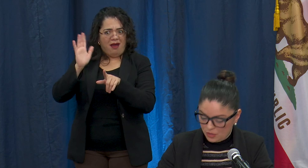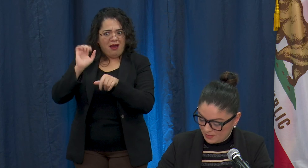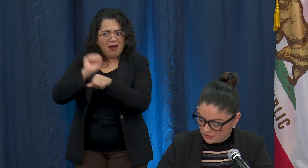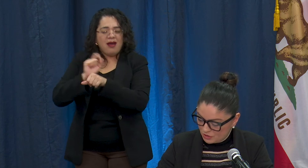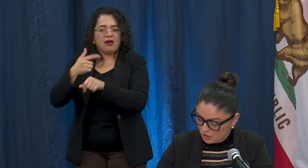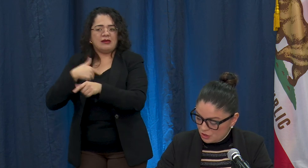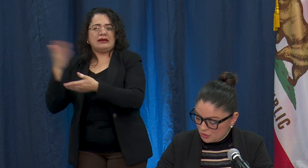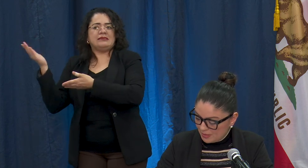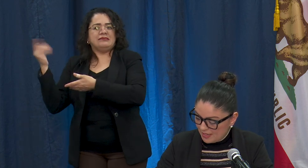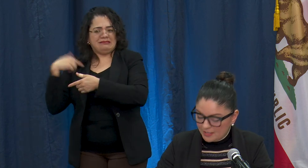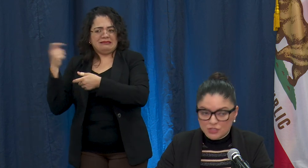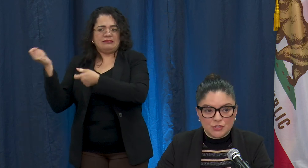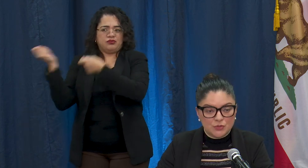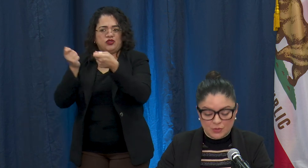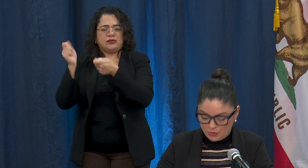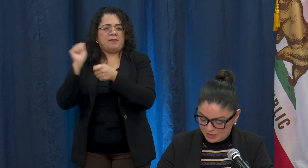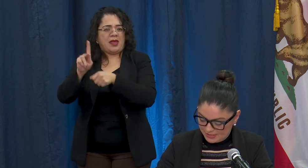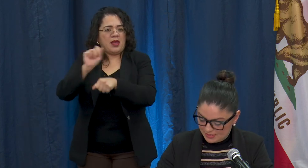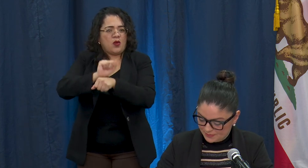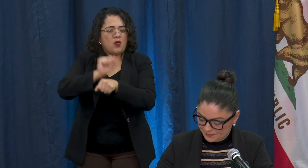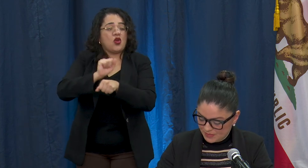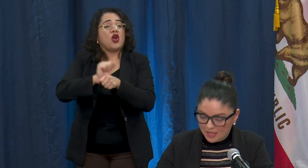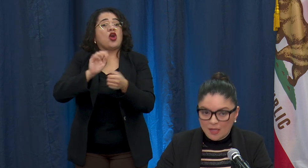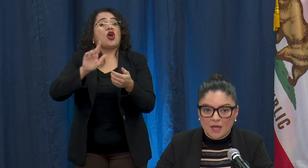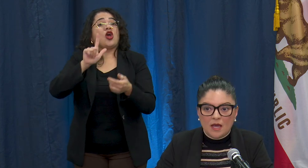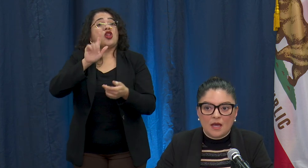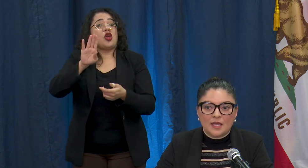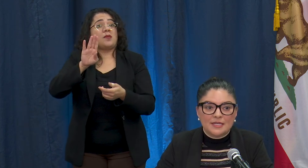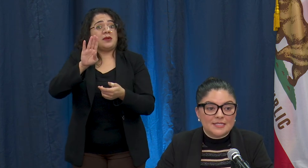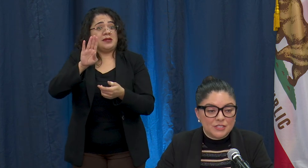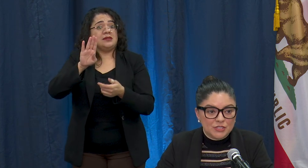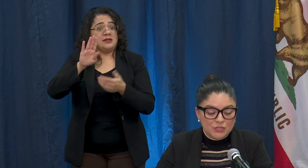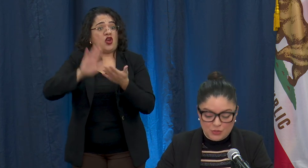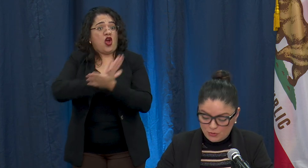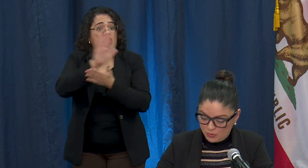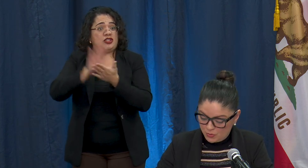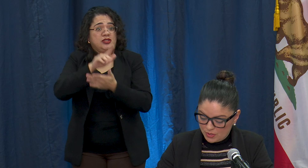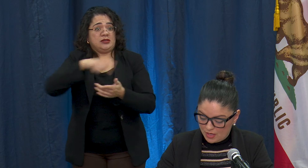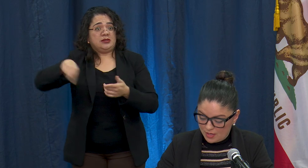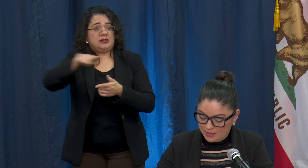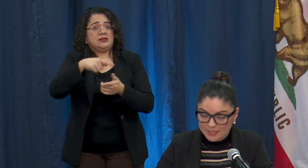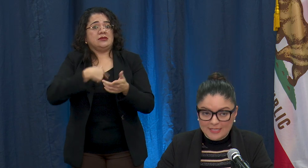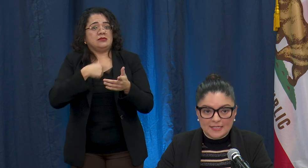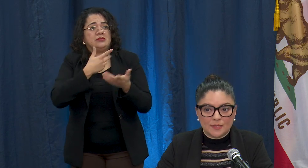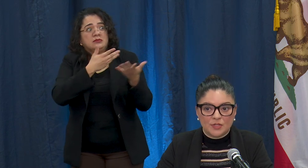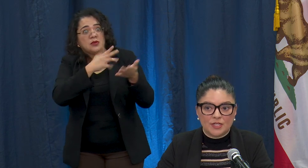Long Beach to engage student nurses. In addition to the the needs at Community